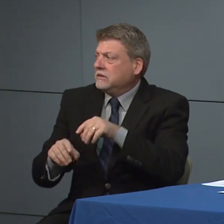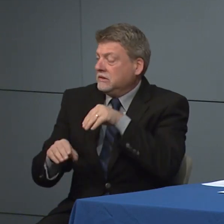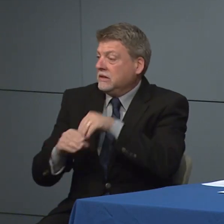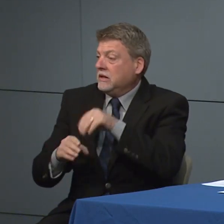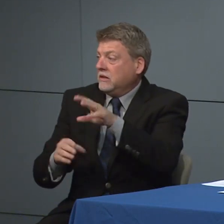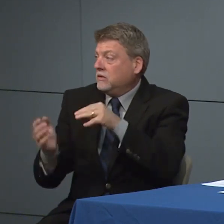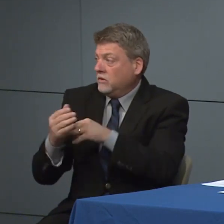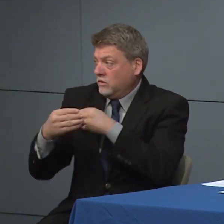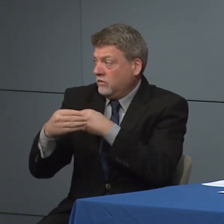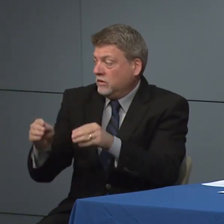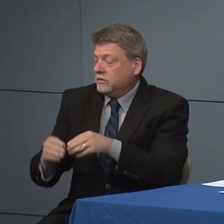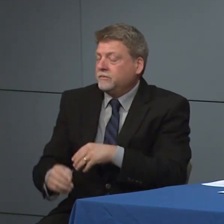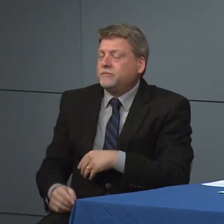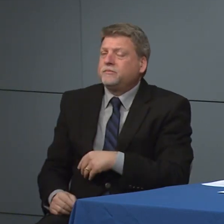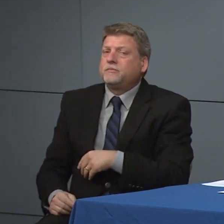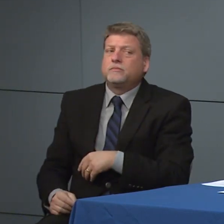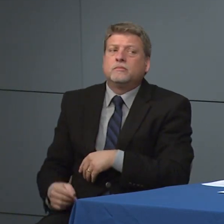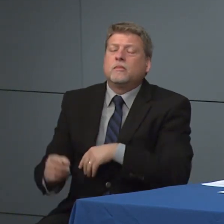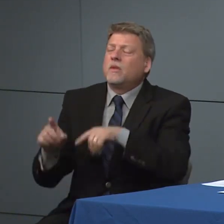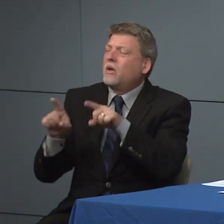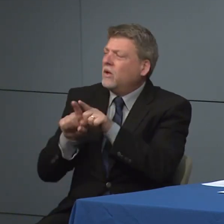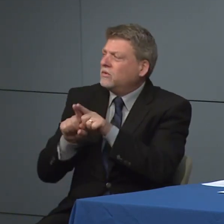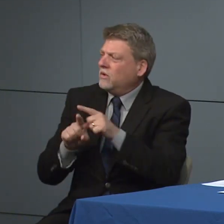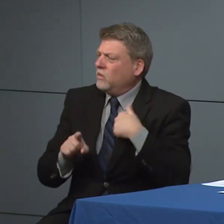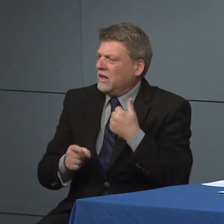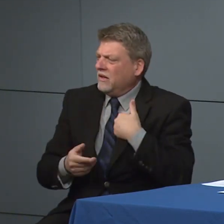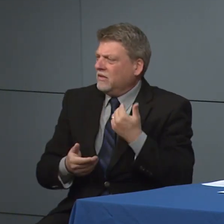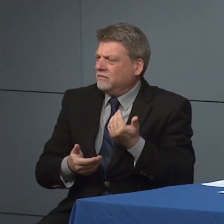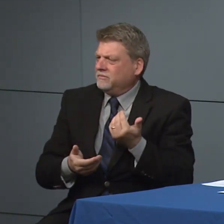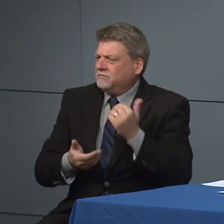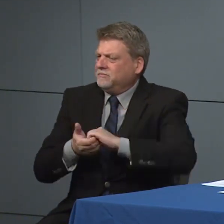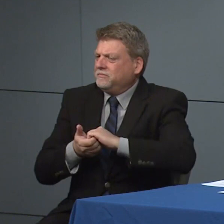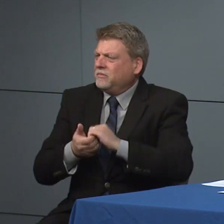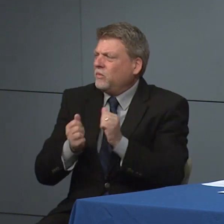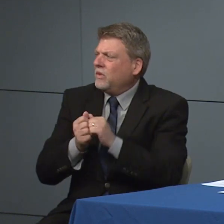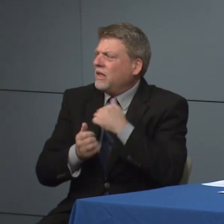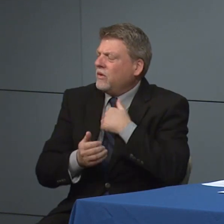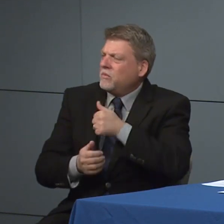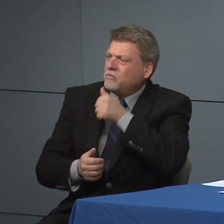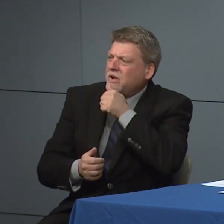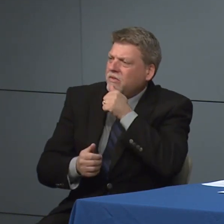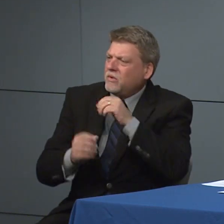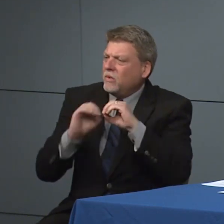addition we're working through some of our public private partnerships to be able to stand up alternative sample